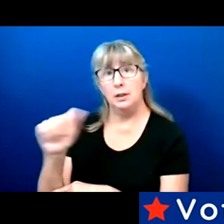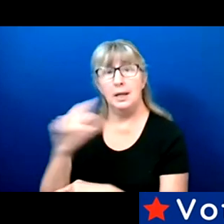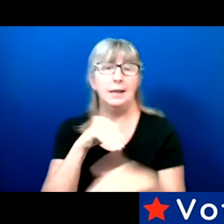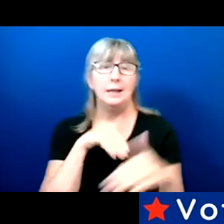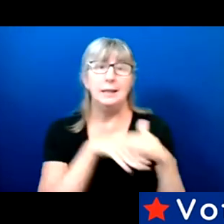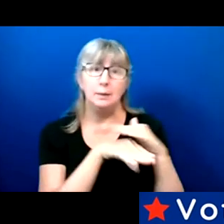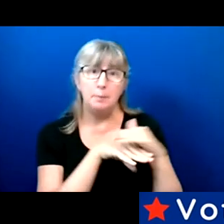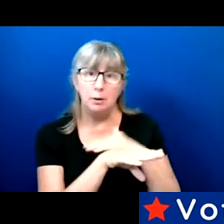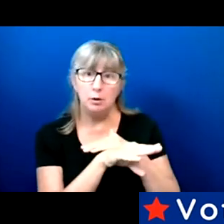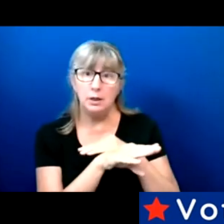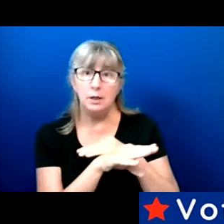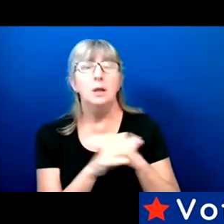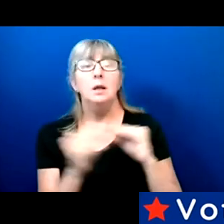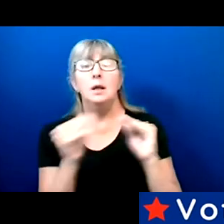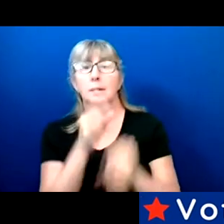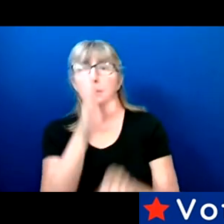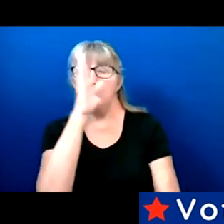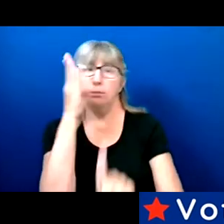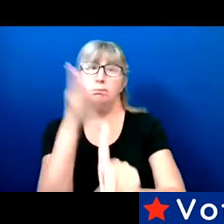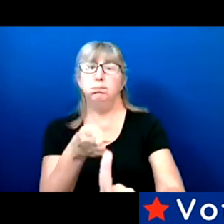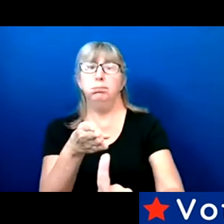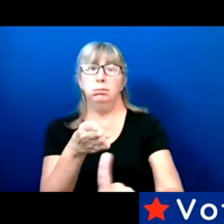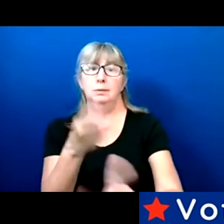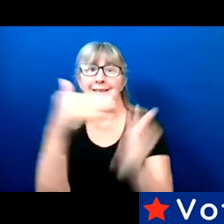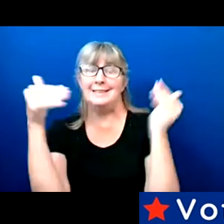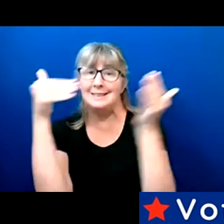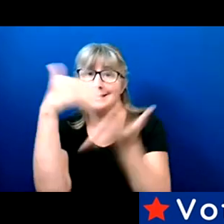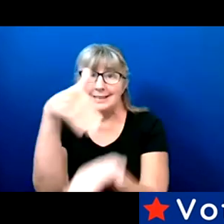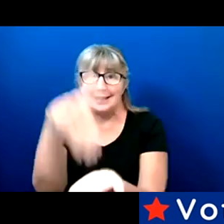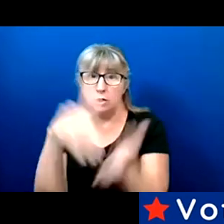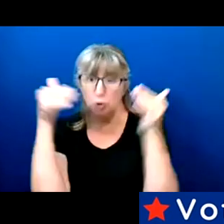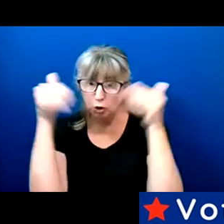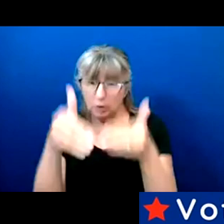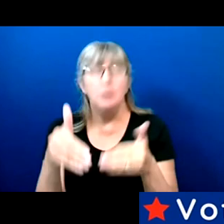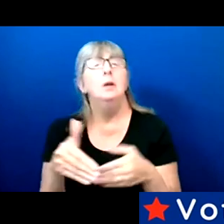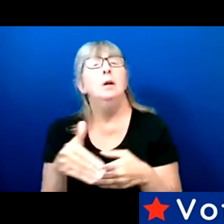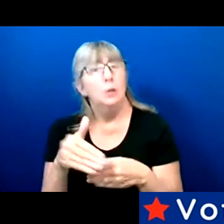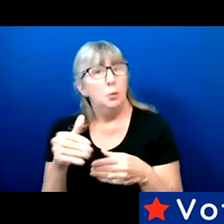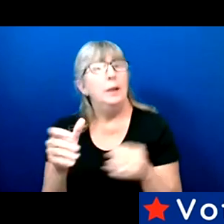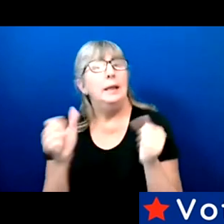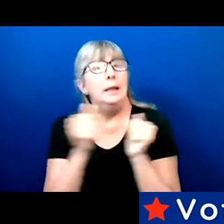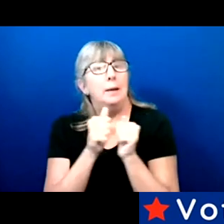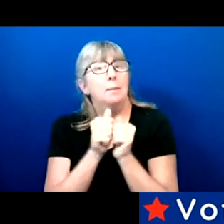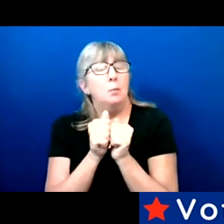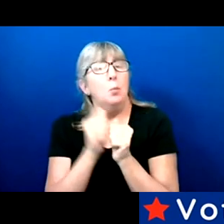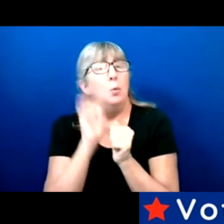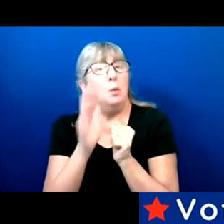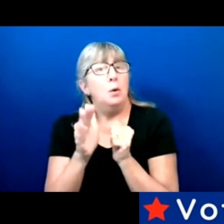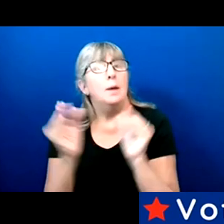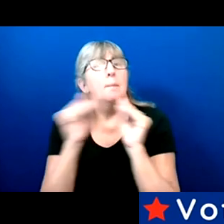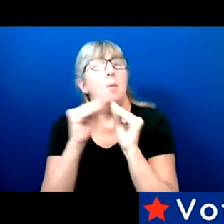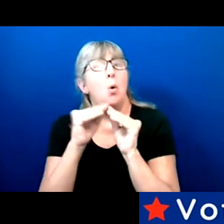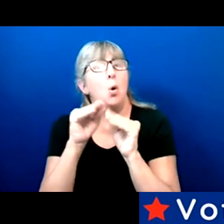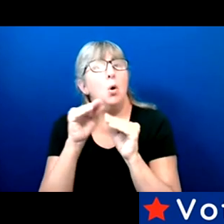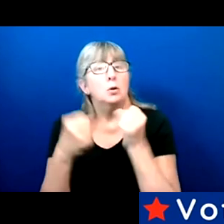to the messaging, then I think we can get more of those friend supporters.